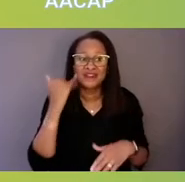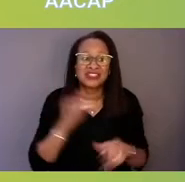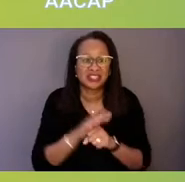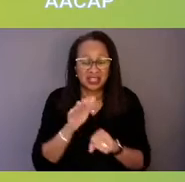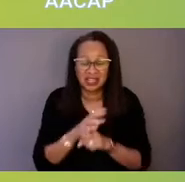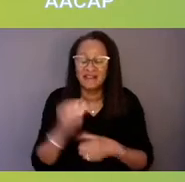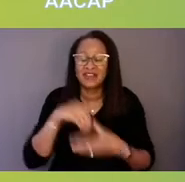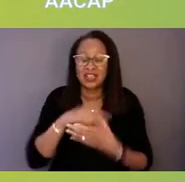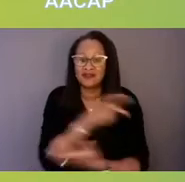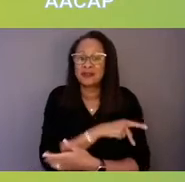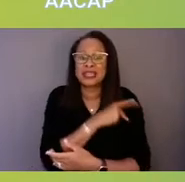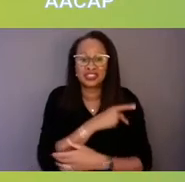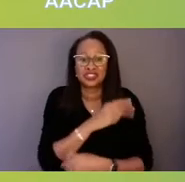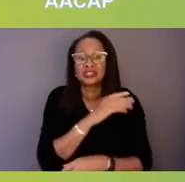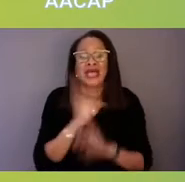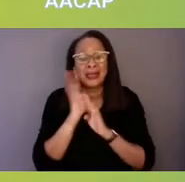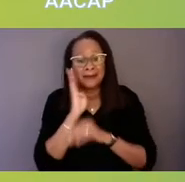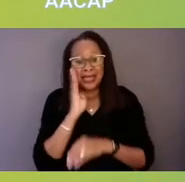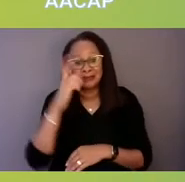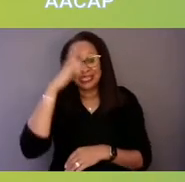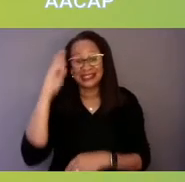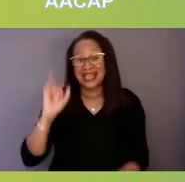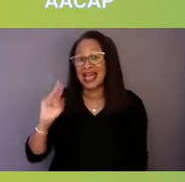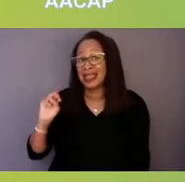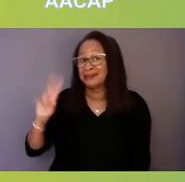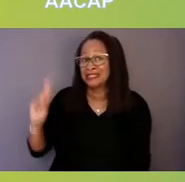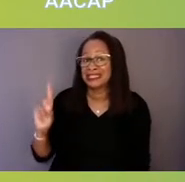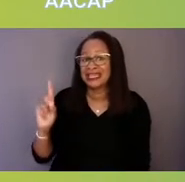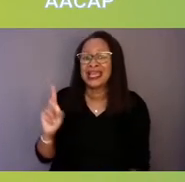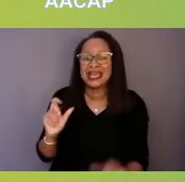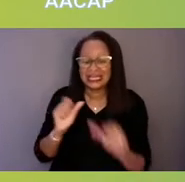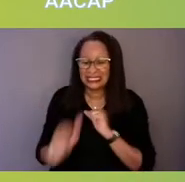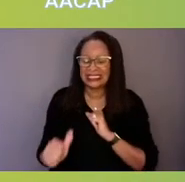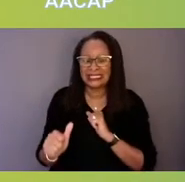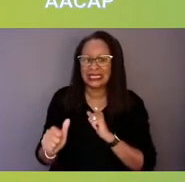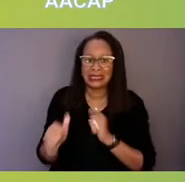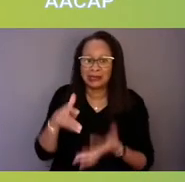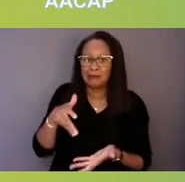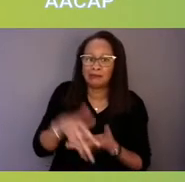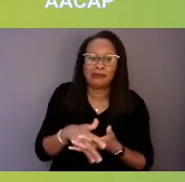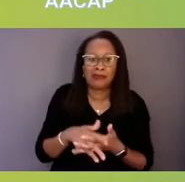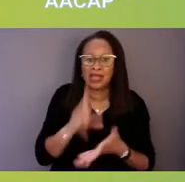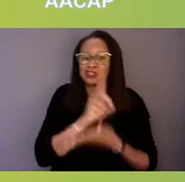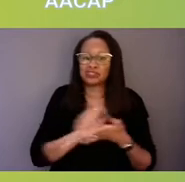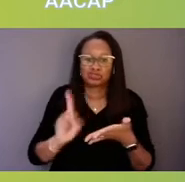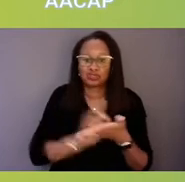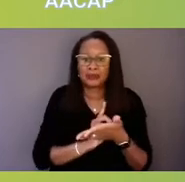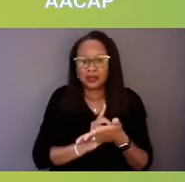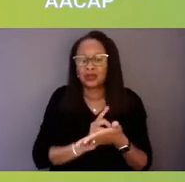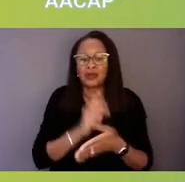because IMD is still an embedded discriminatory practice within Medicaid